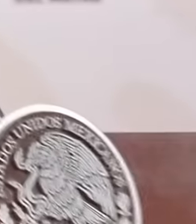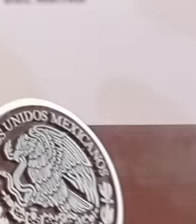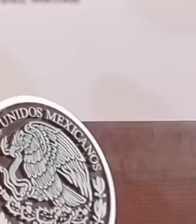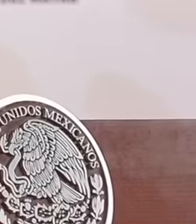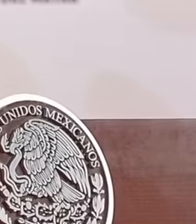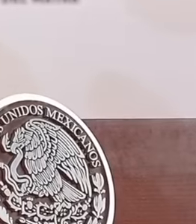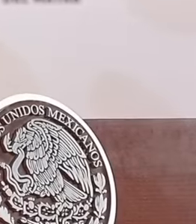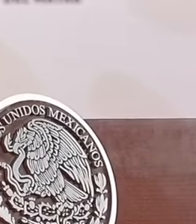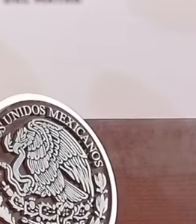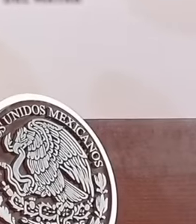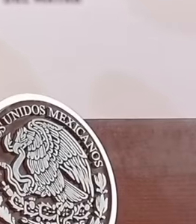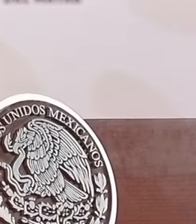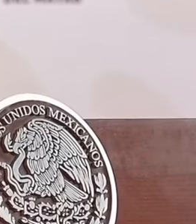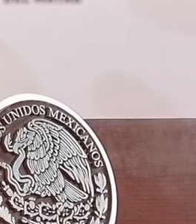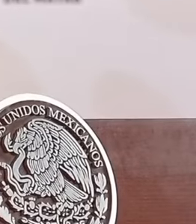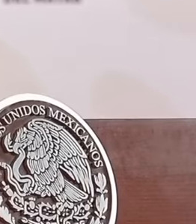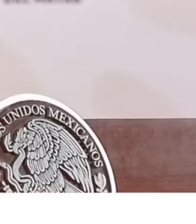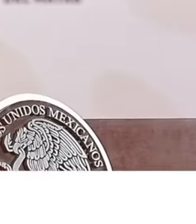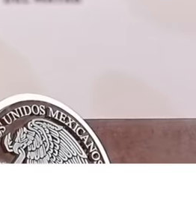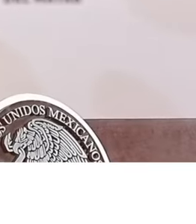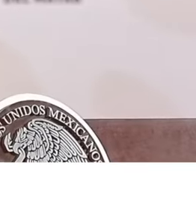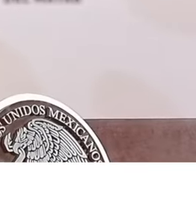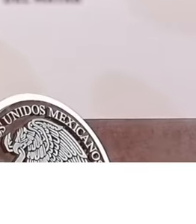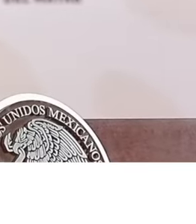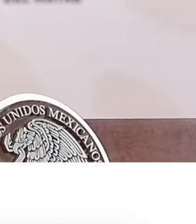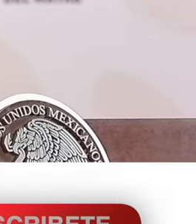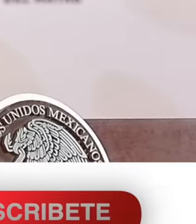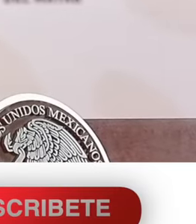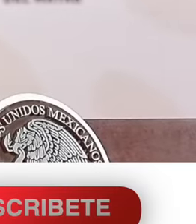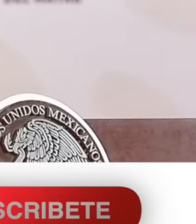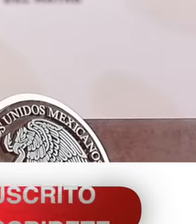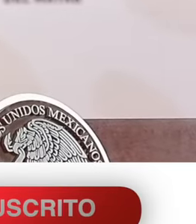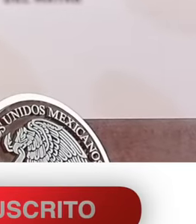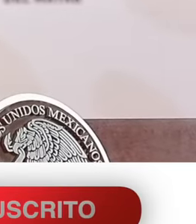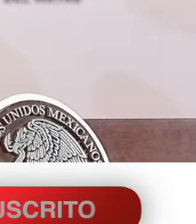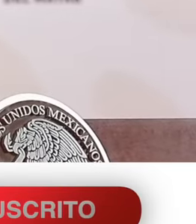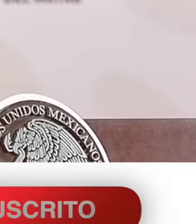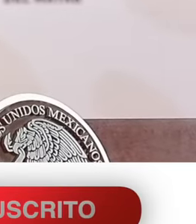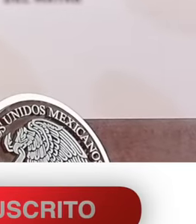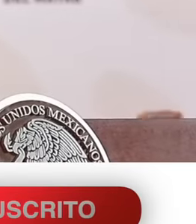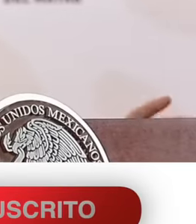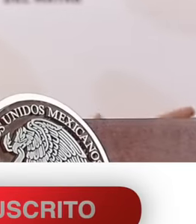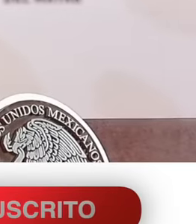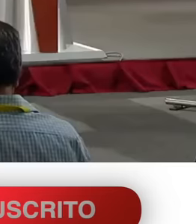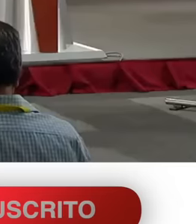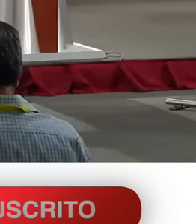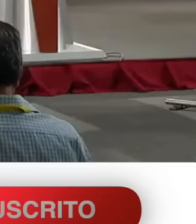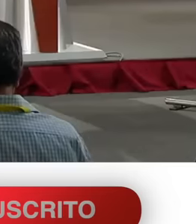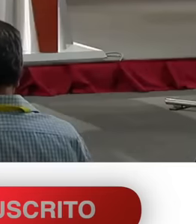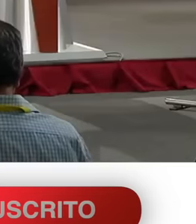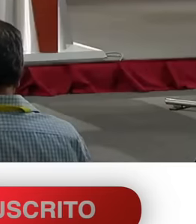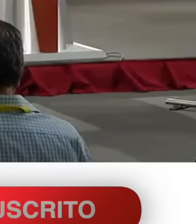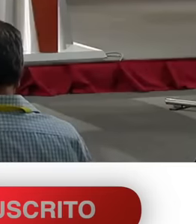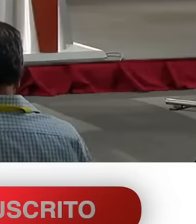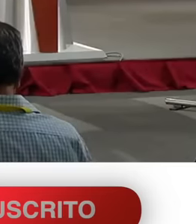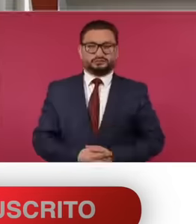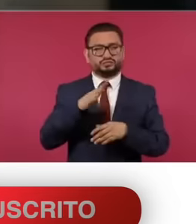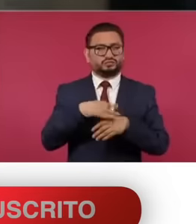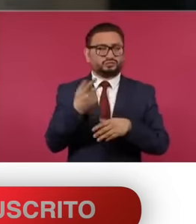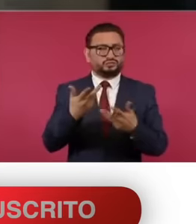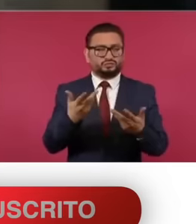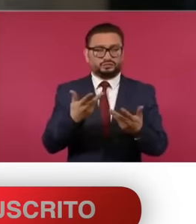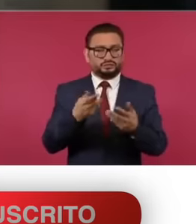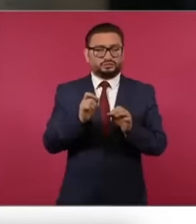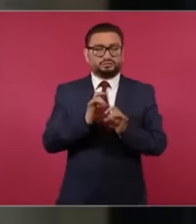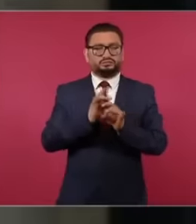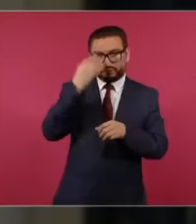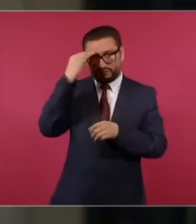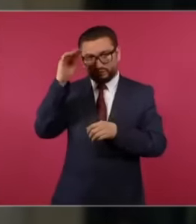know, President López Obrador already knows it and is prepared for everything. And that's how